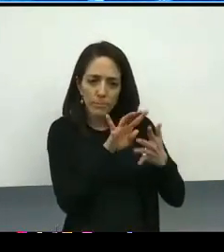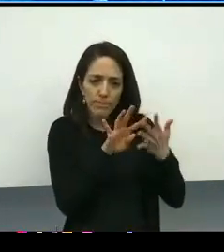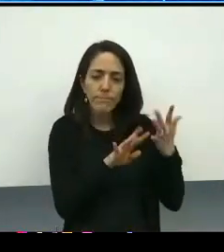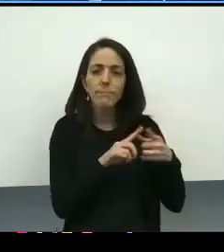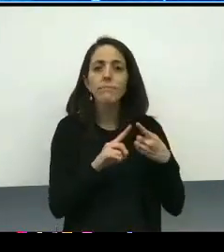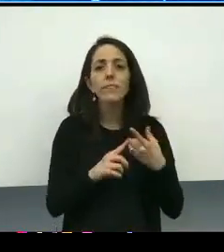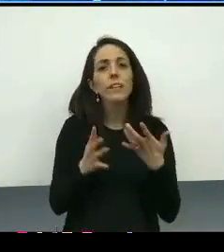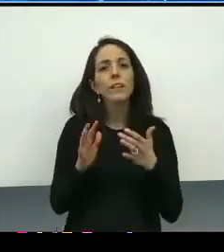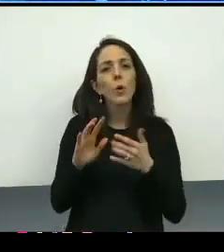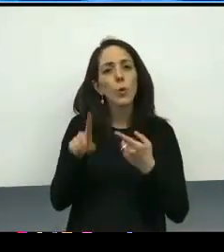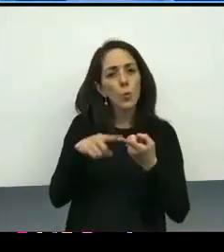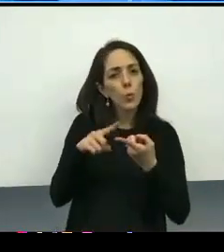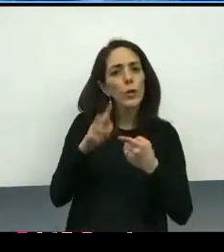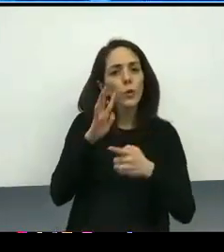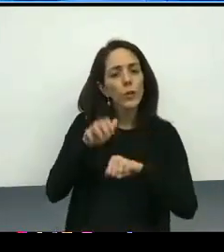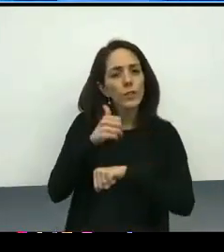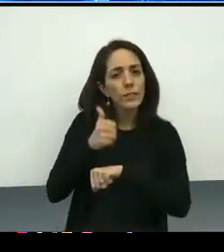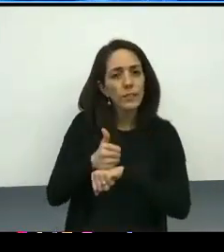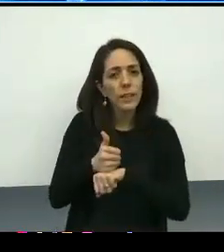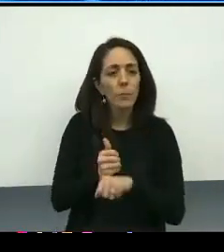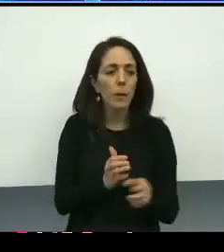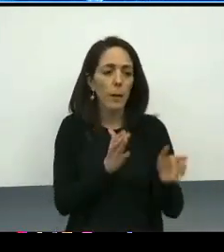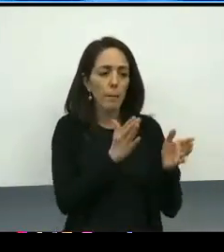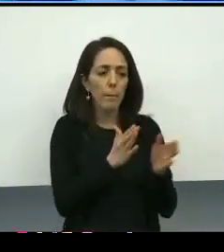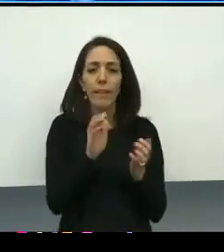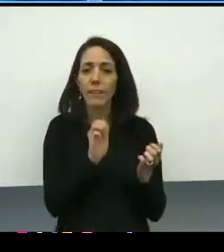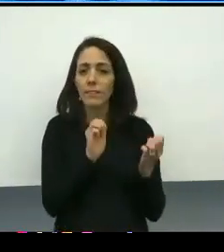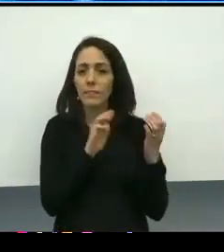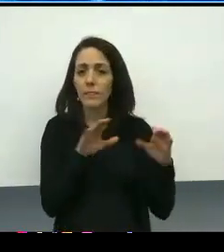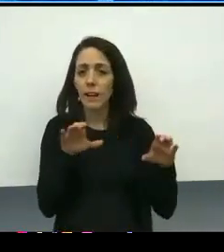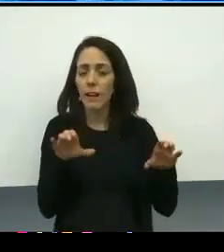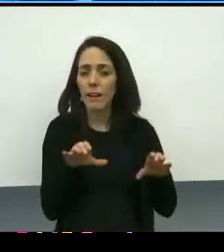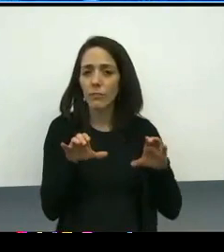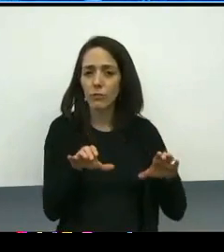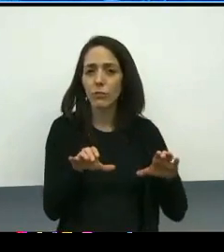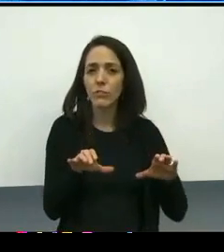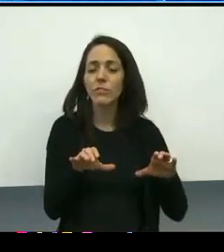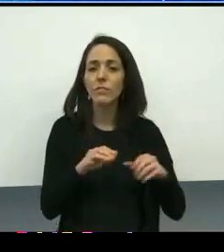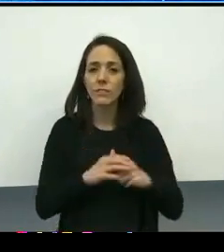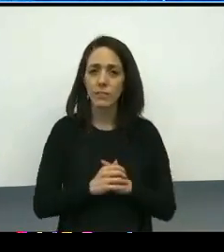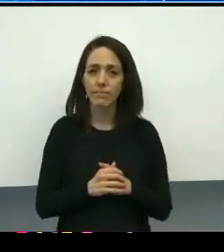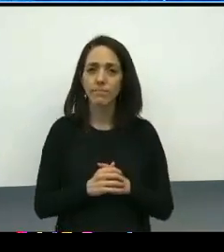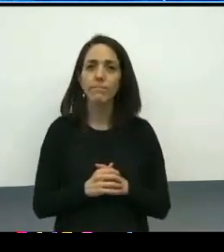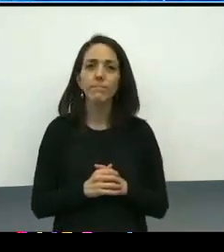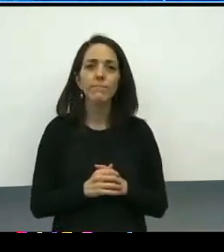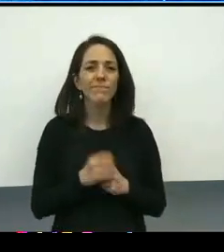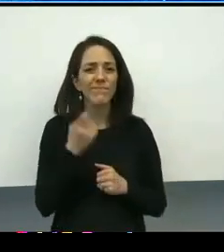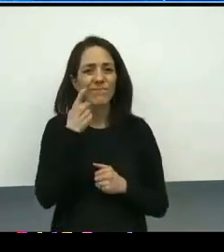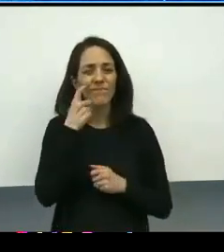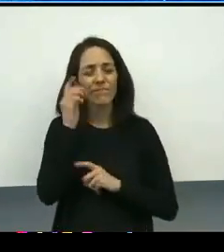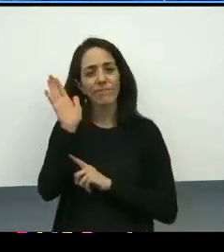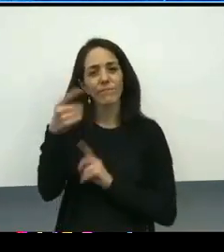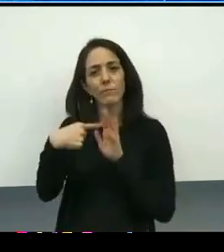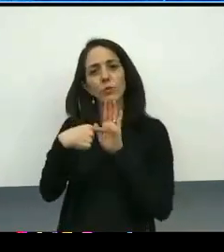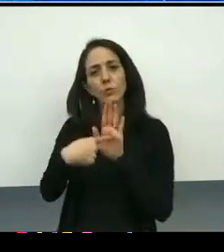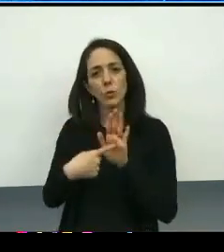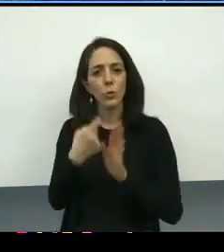and planned actions, and that pathway was just evidence in the presentation that you received from their chairs.